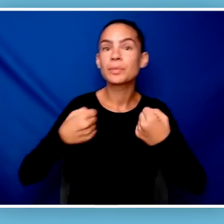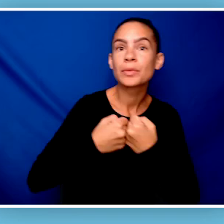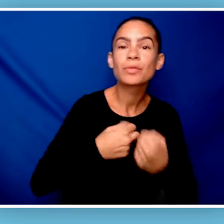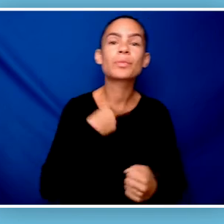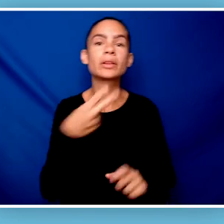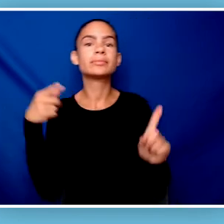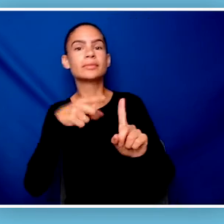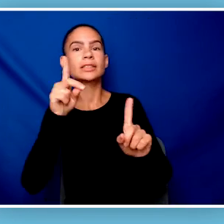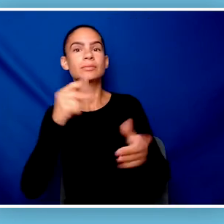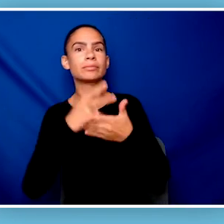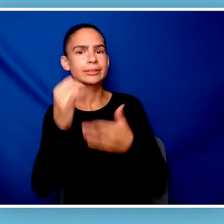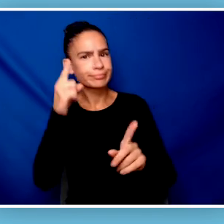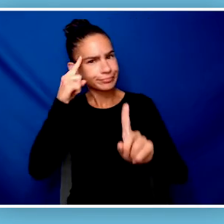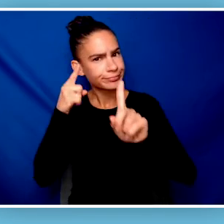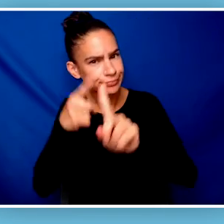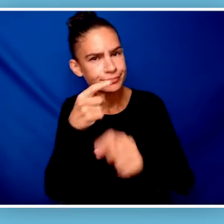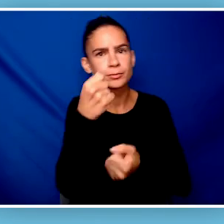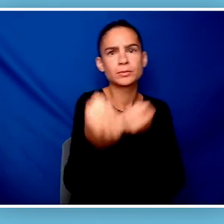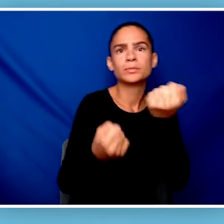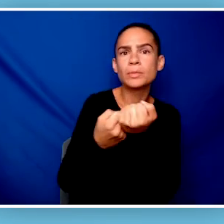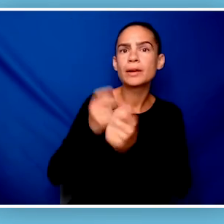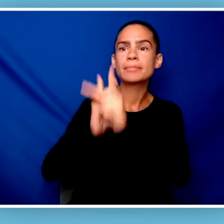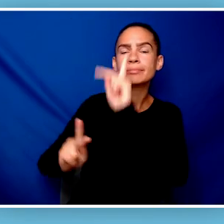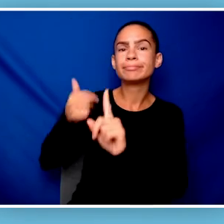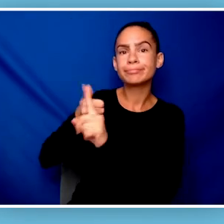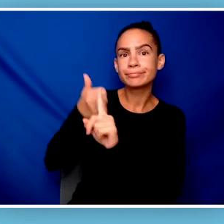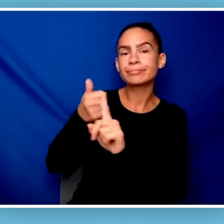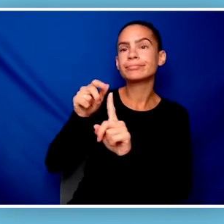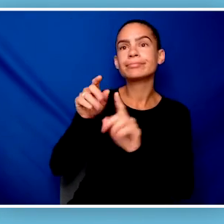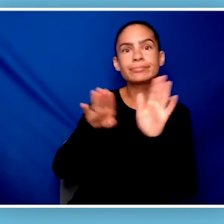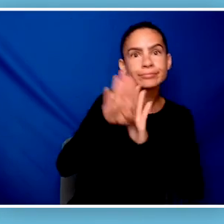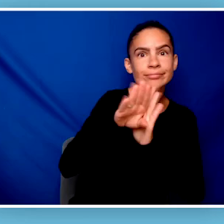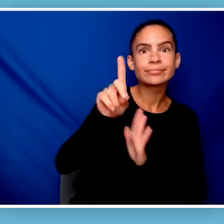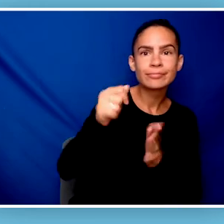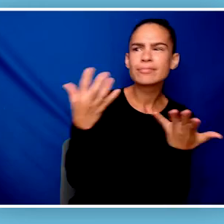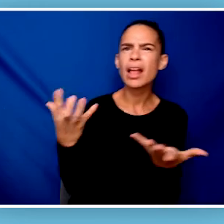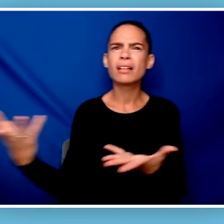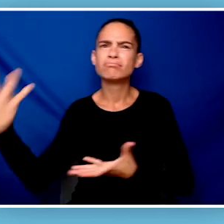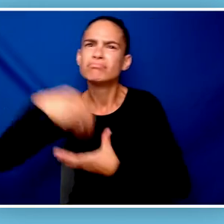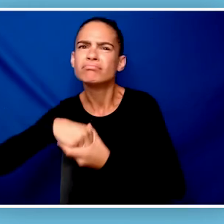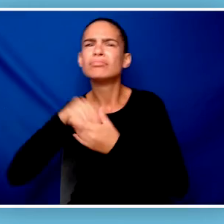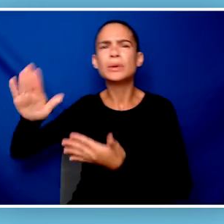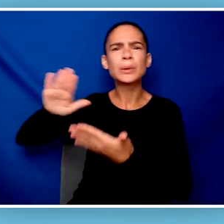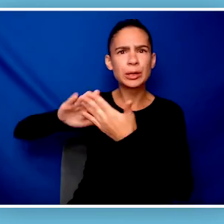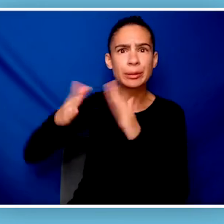[Narrator] The Border Voices on Disability project seeks to support people with developmental disabilities becoming fully included in their communities